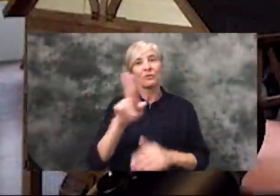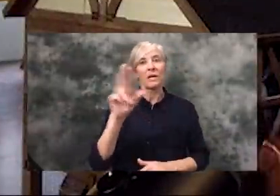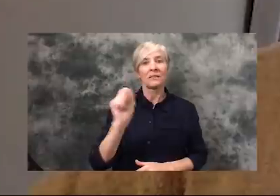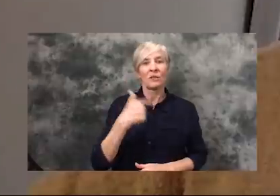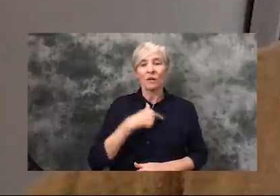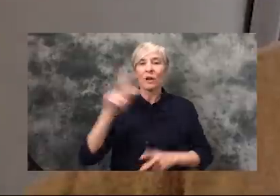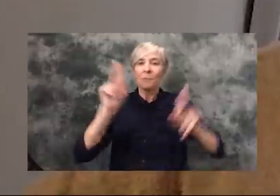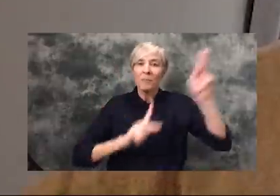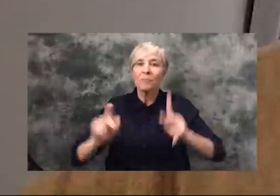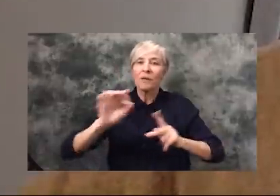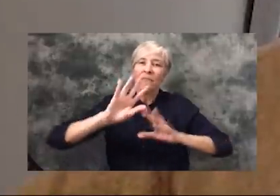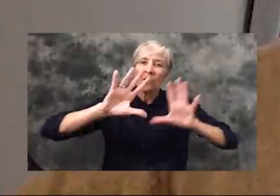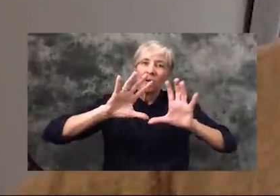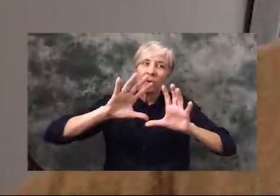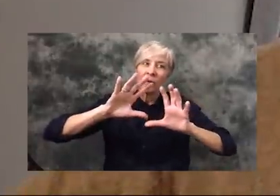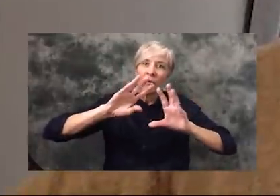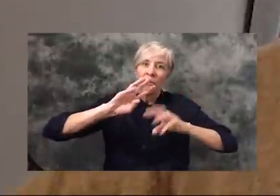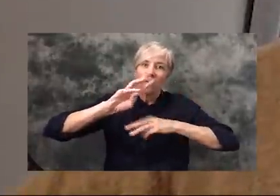I think that it's, it is